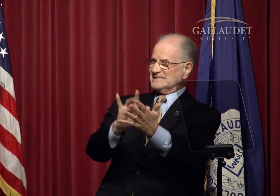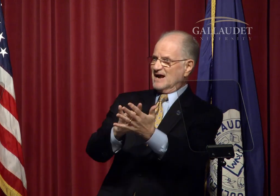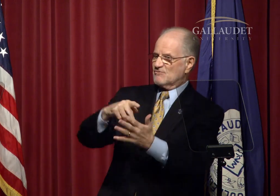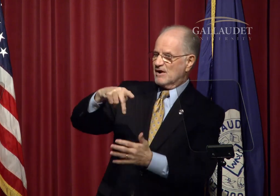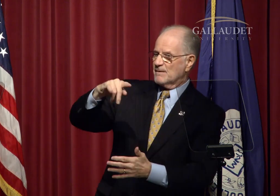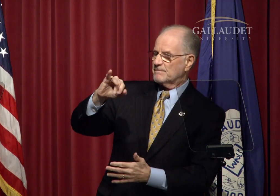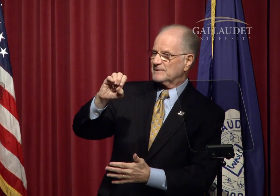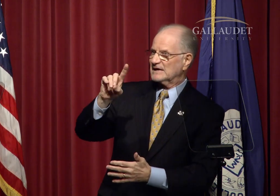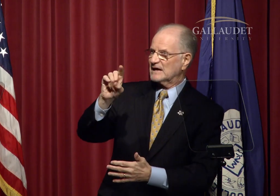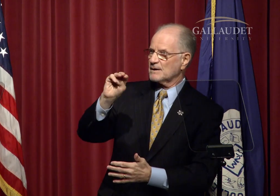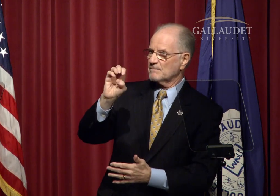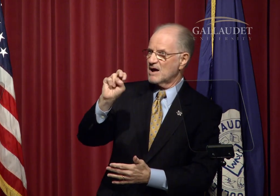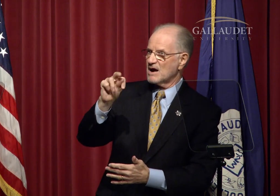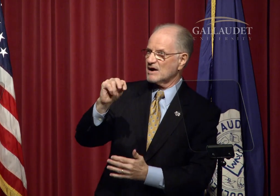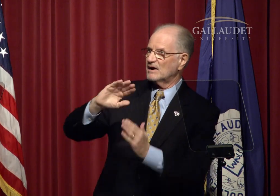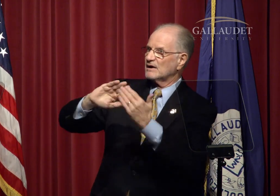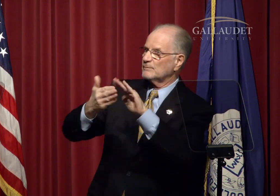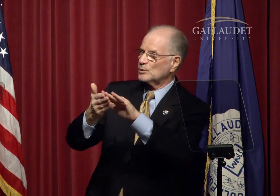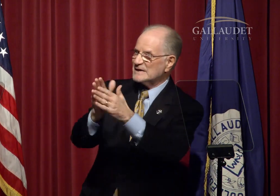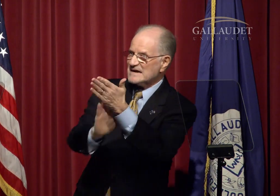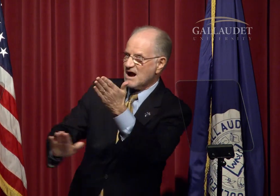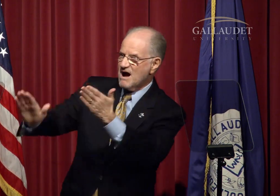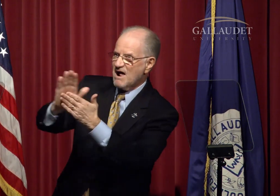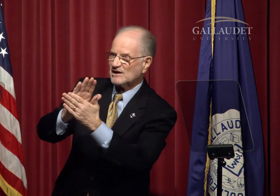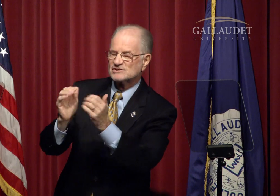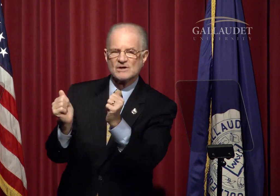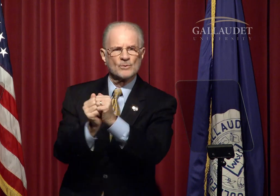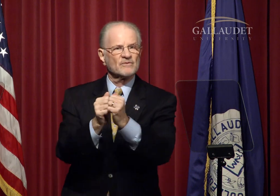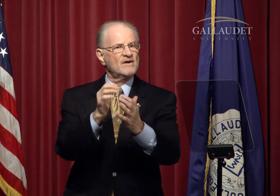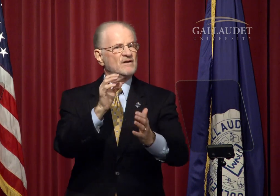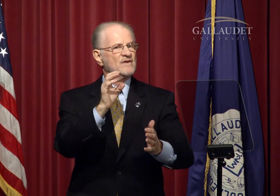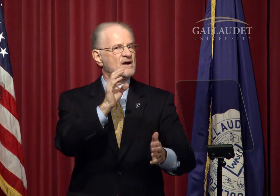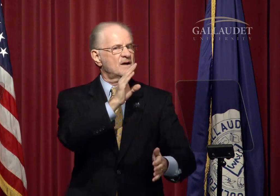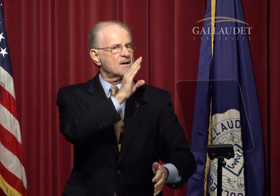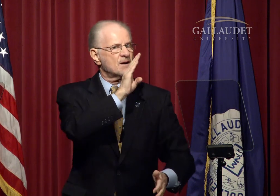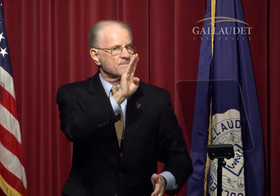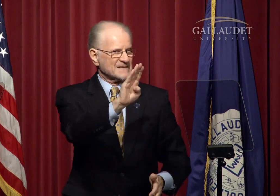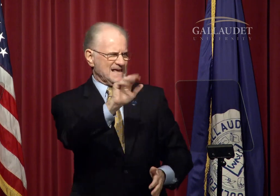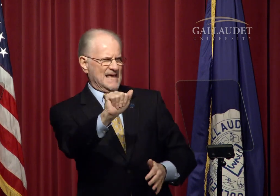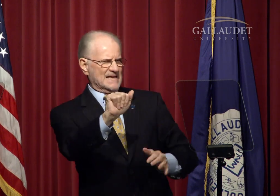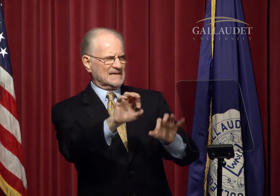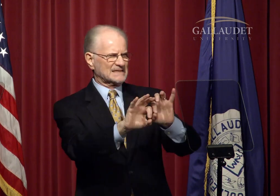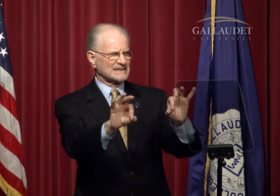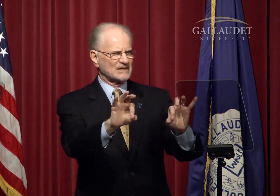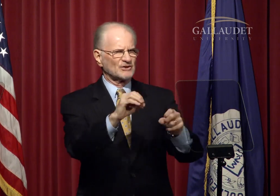with Central Piedmont Community College,